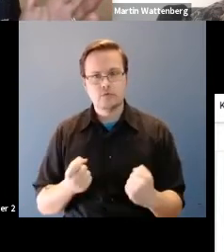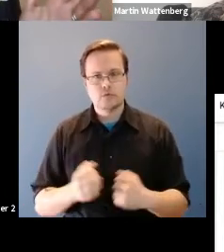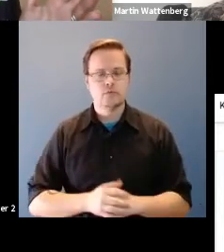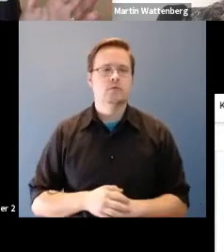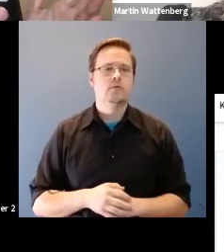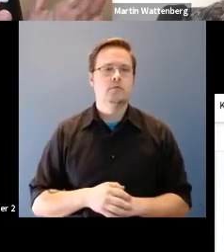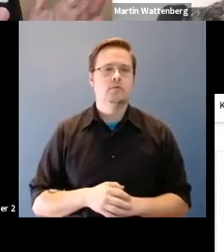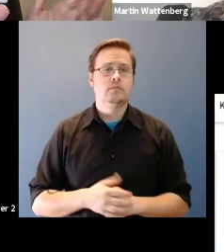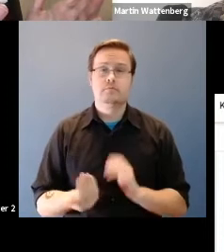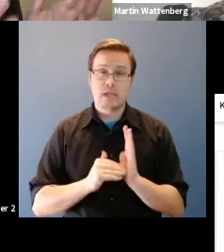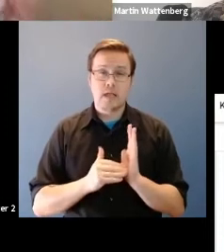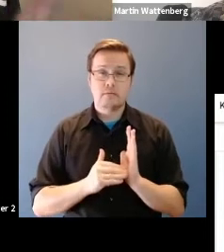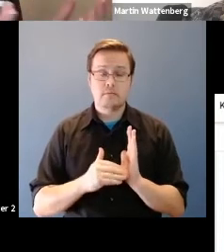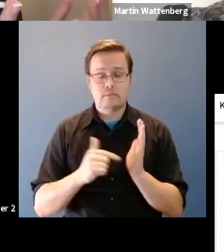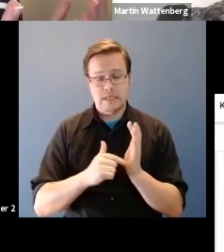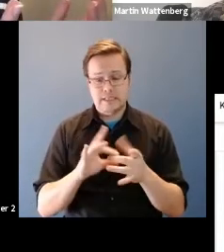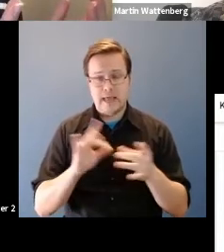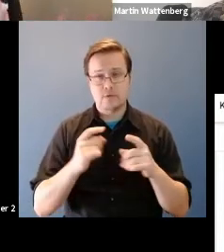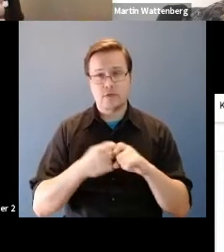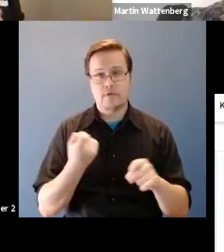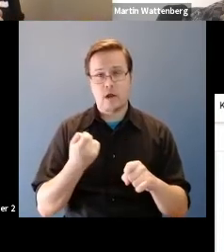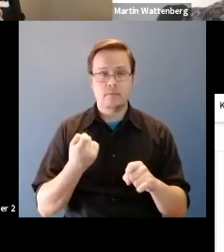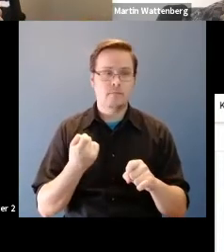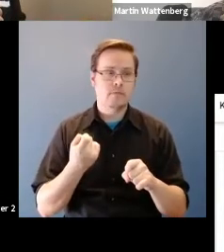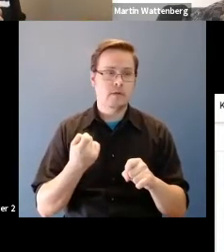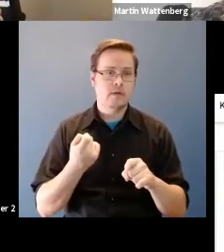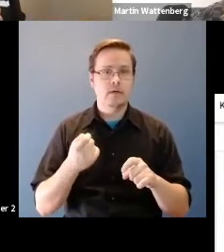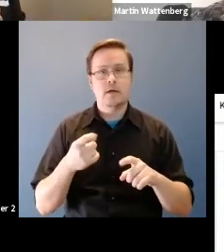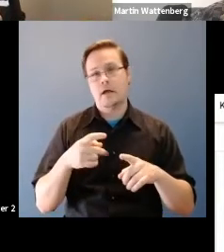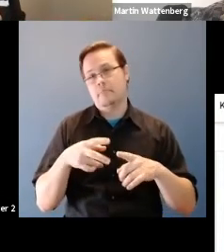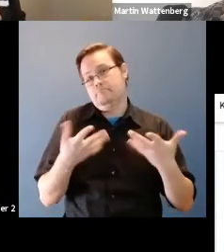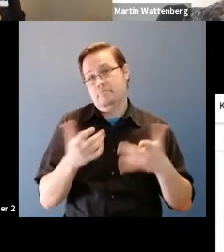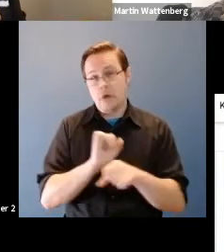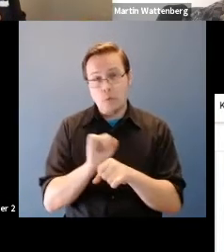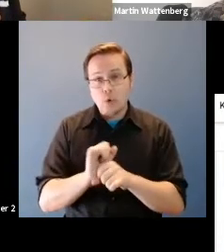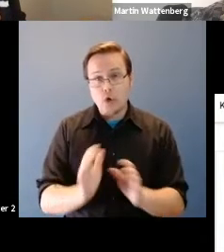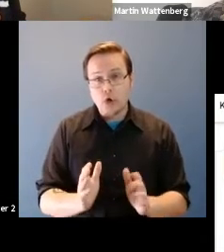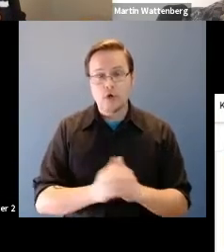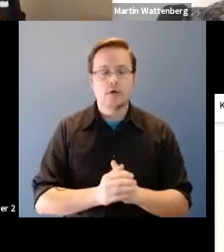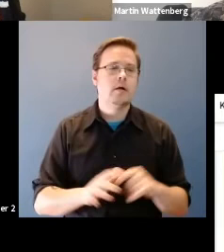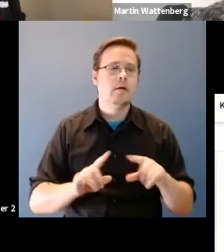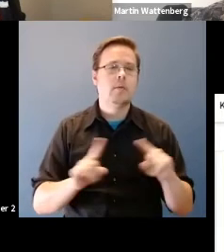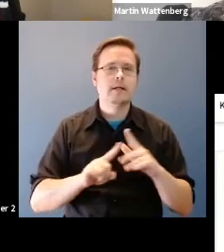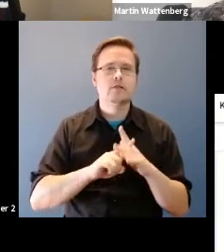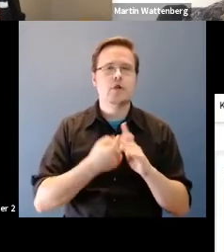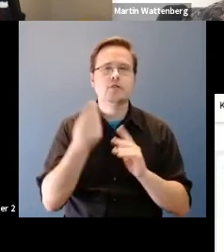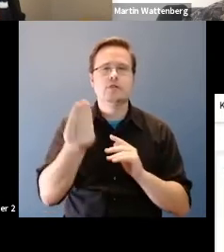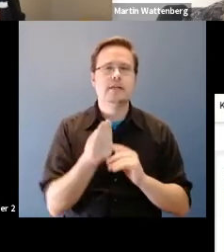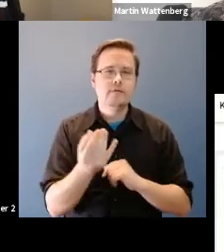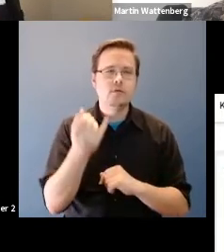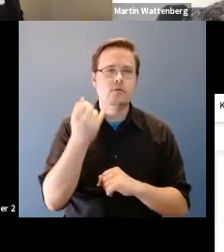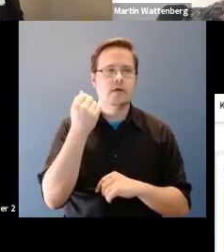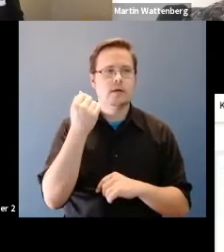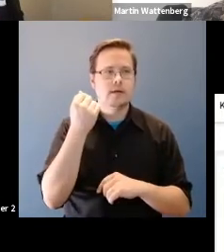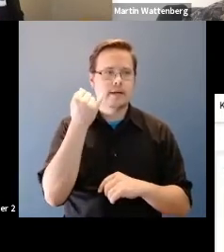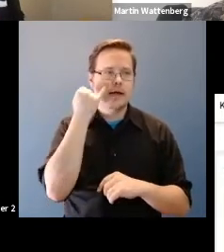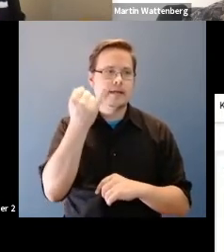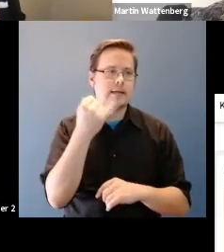Fernanda Viegas: Again, this is a caption from a mechanical Turk worker, but it starts to give you a sense of maybe some of the biases.